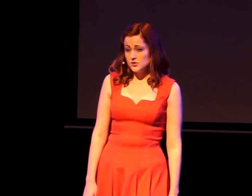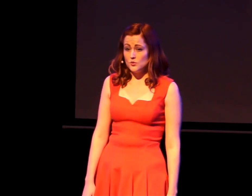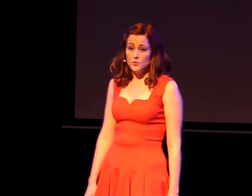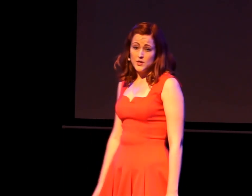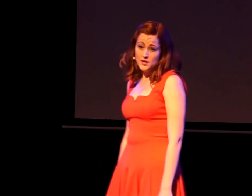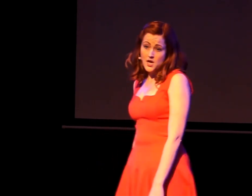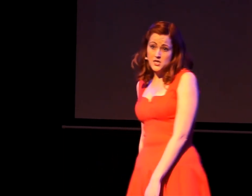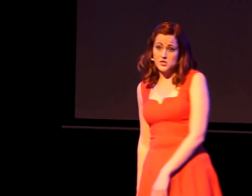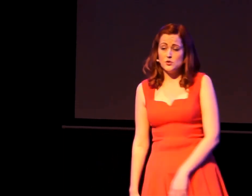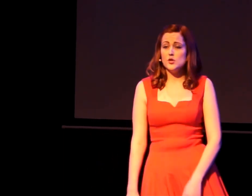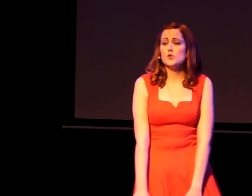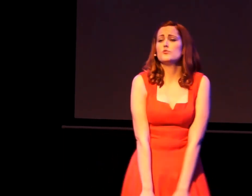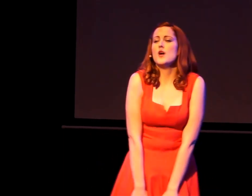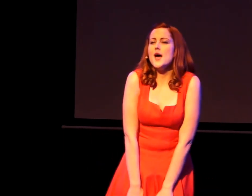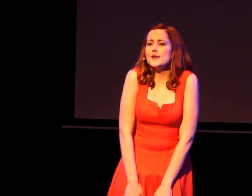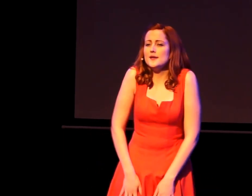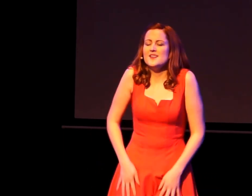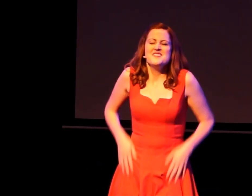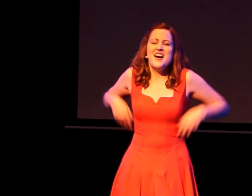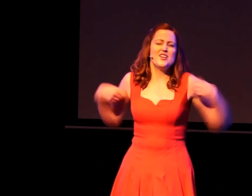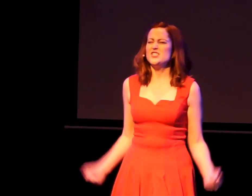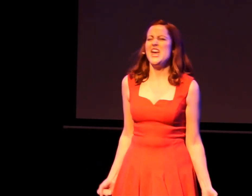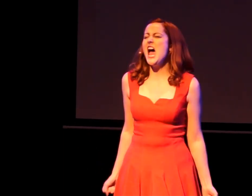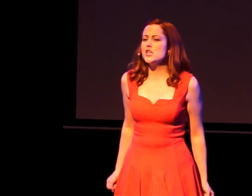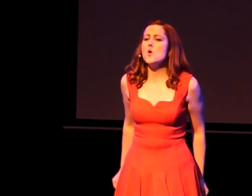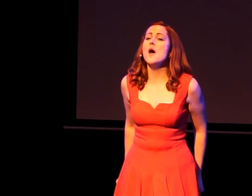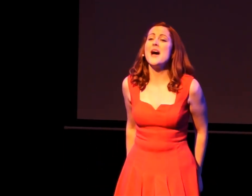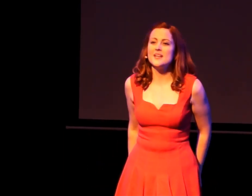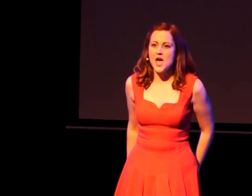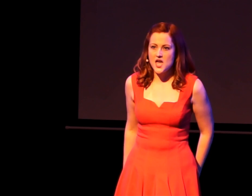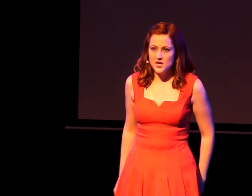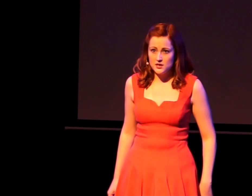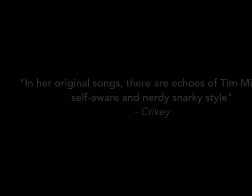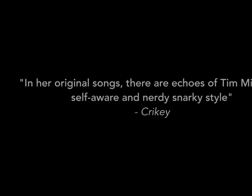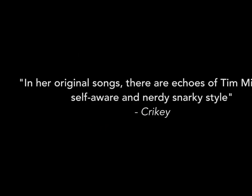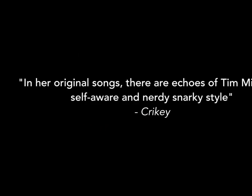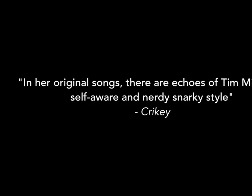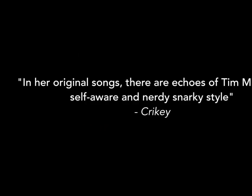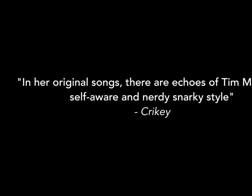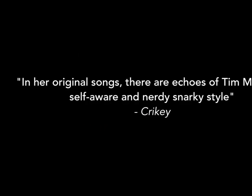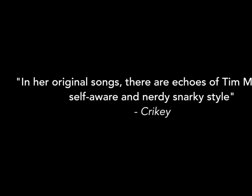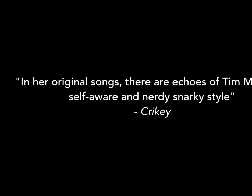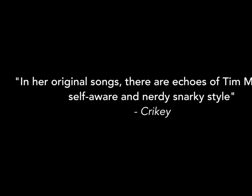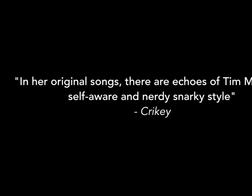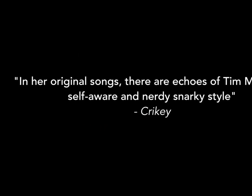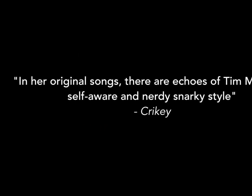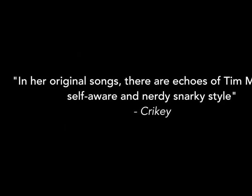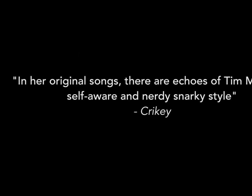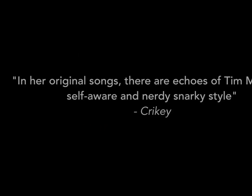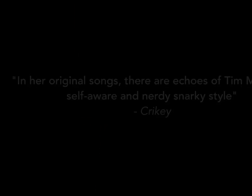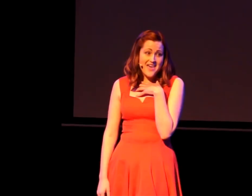so when I saw your writing, I could tell you were my guy. I just know you'd never say